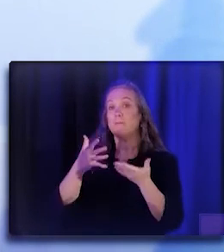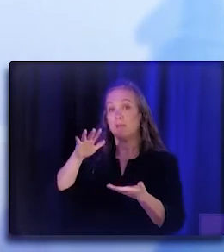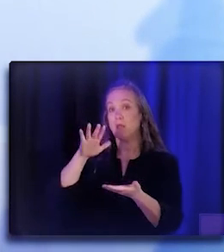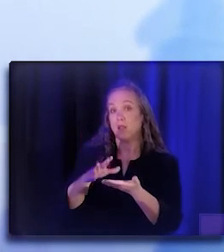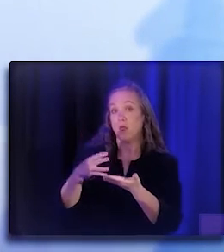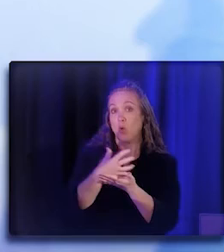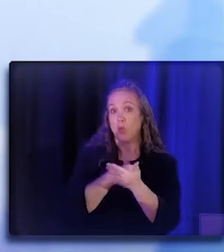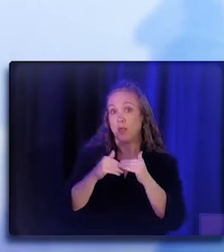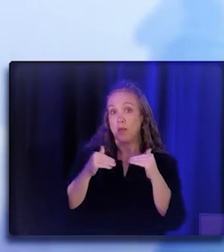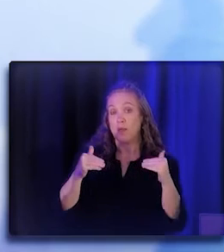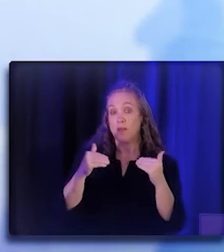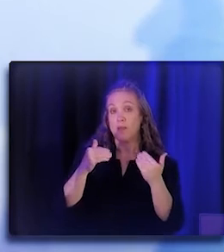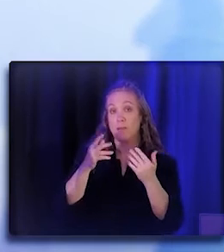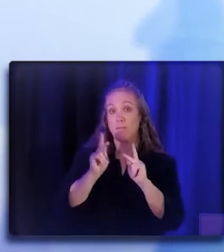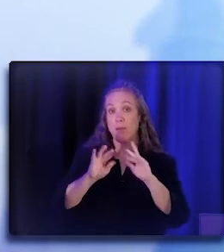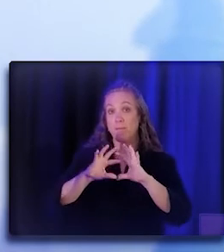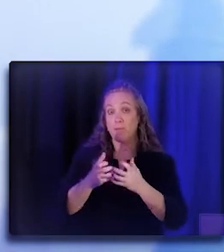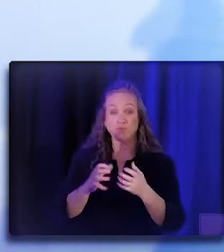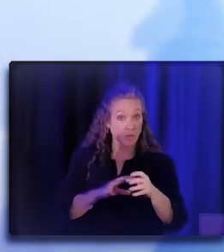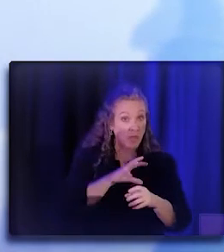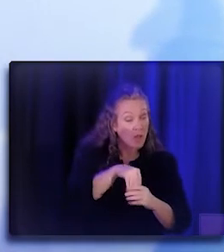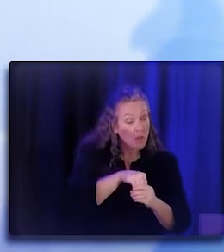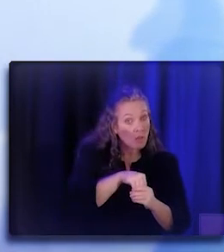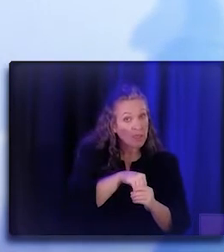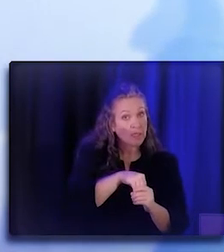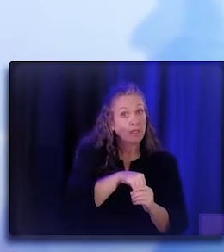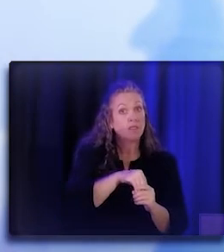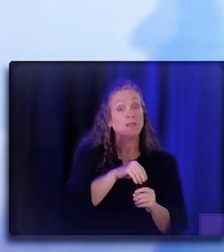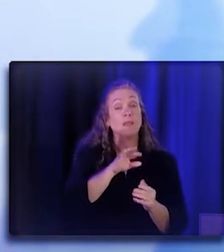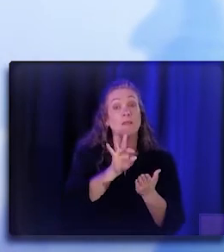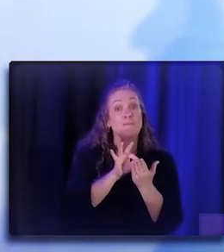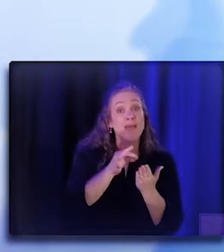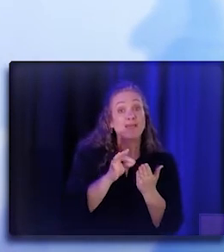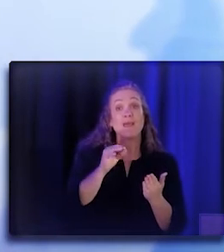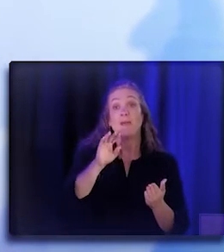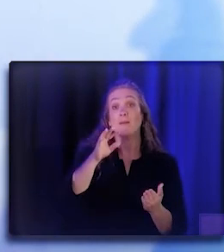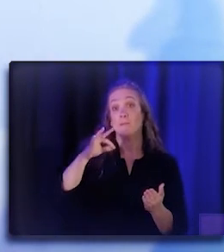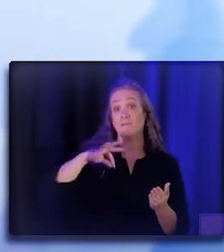including the Medi-Cal beneficiary community,